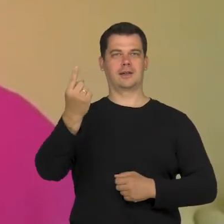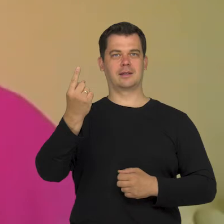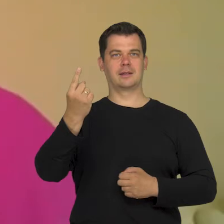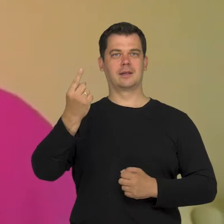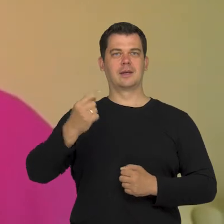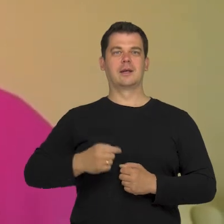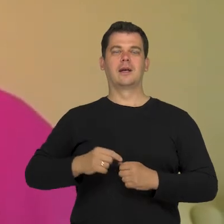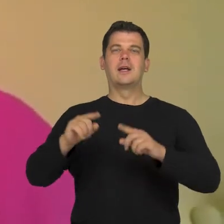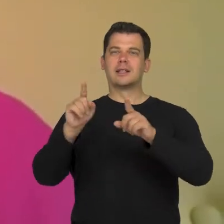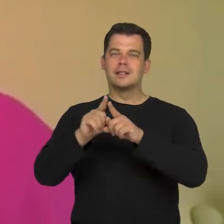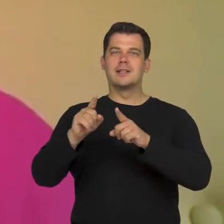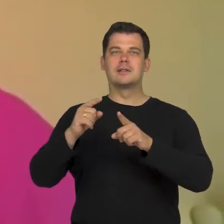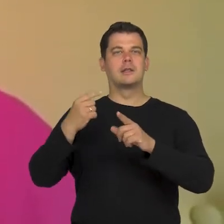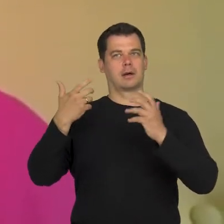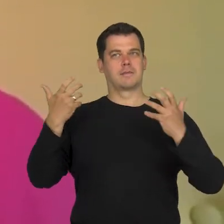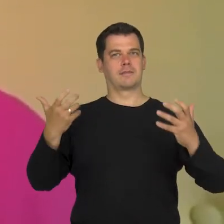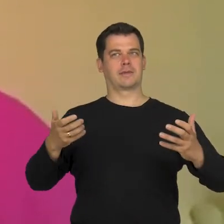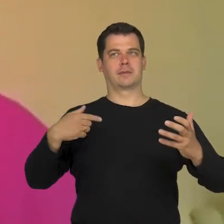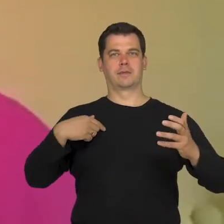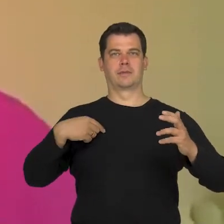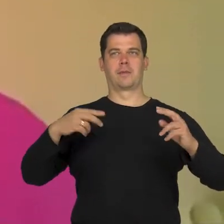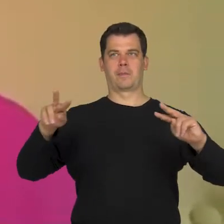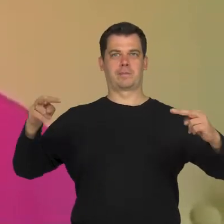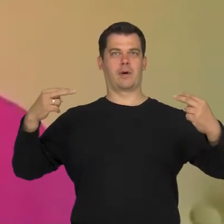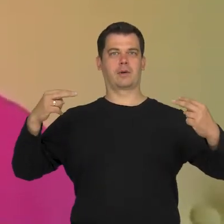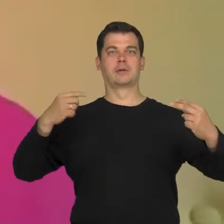and I was able to confront my own beliefs